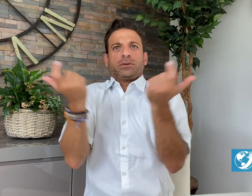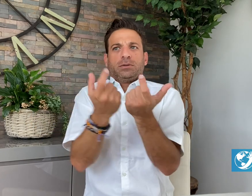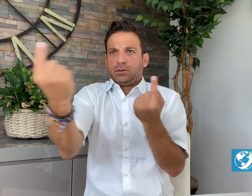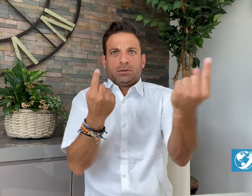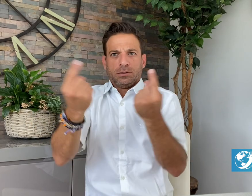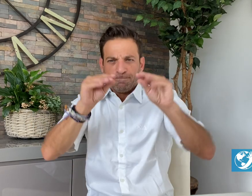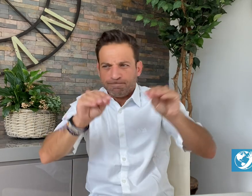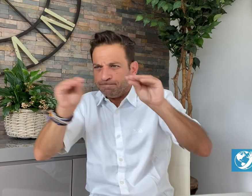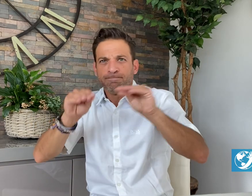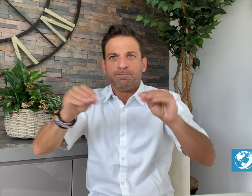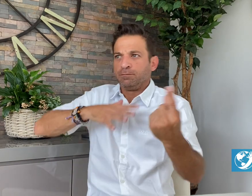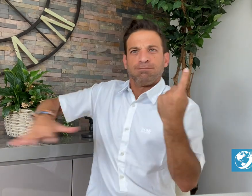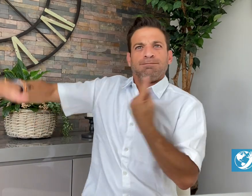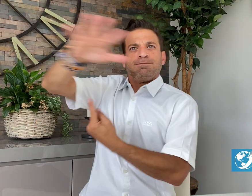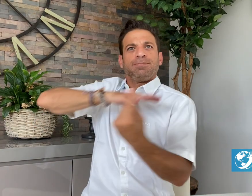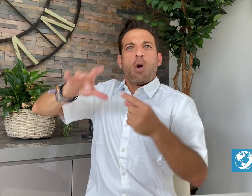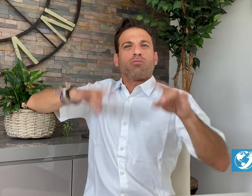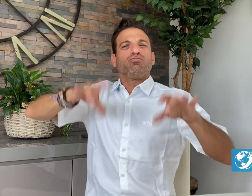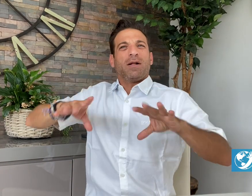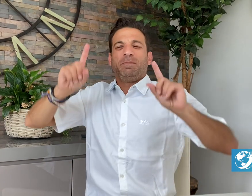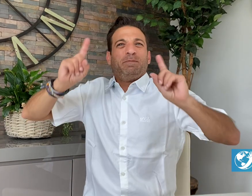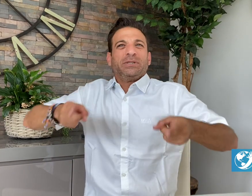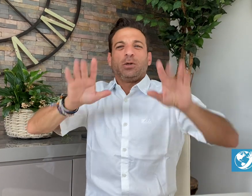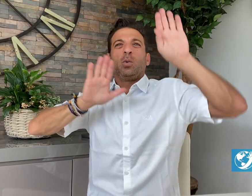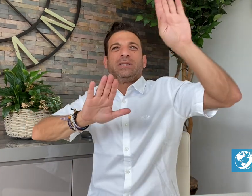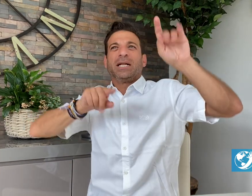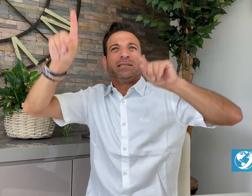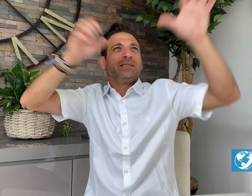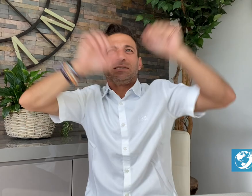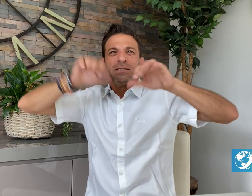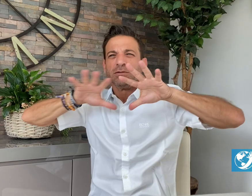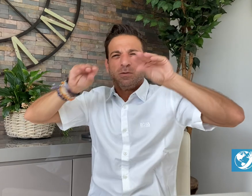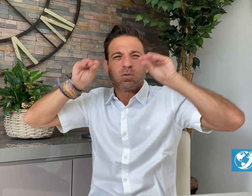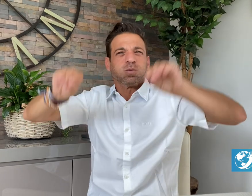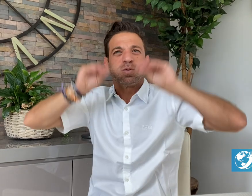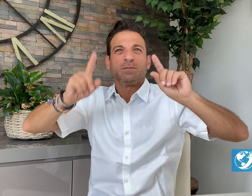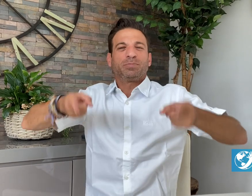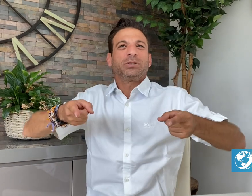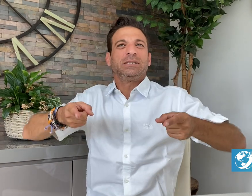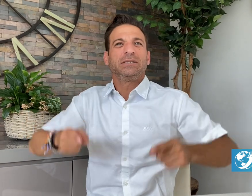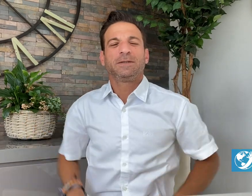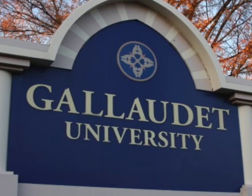interpreter training around the country.